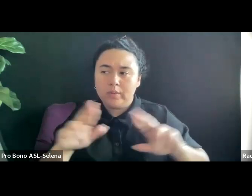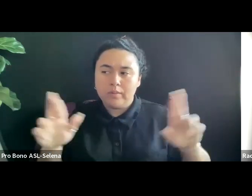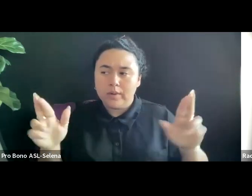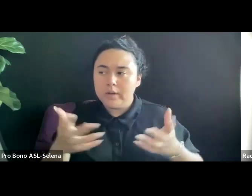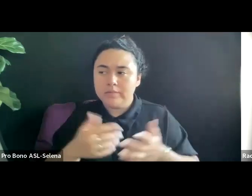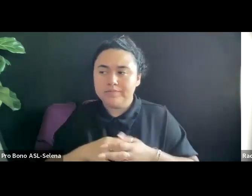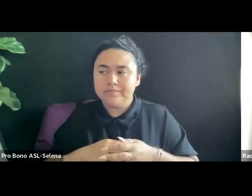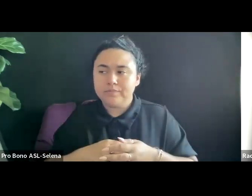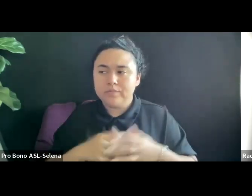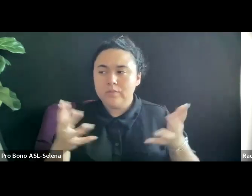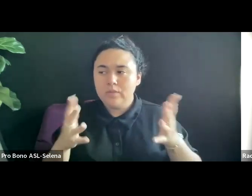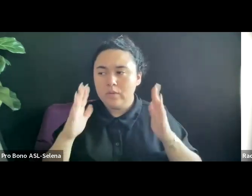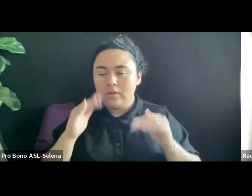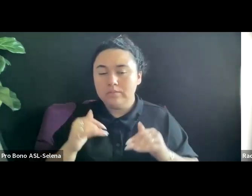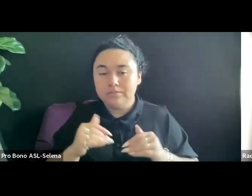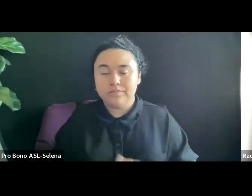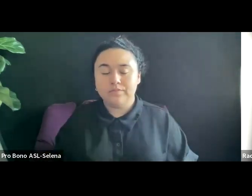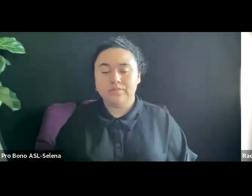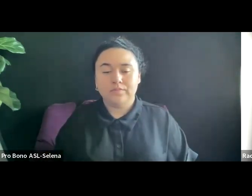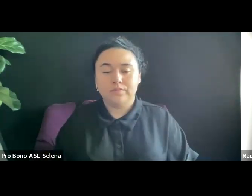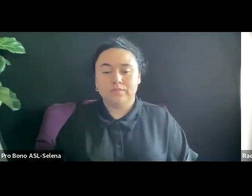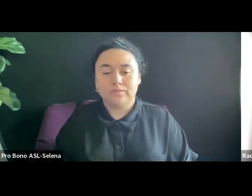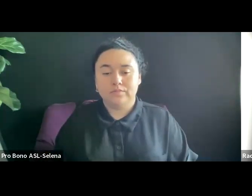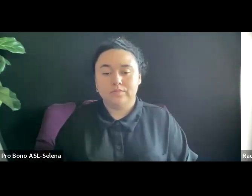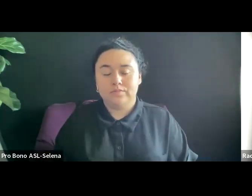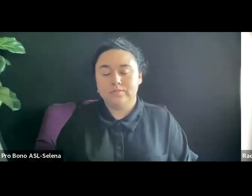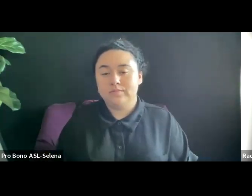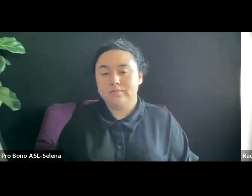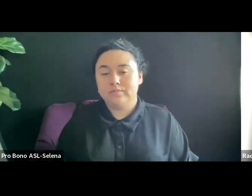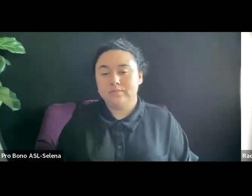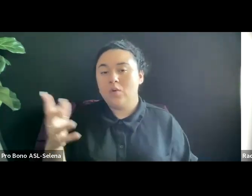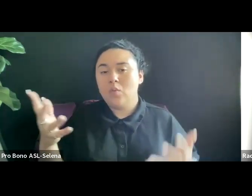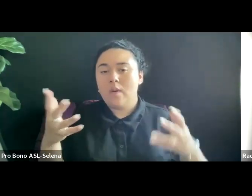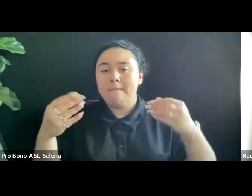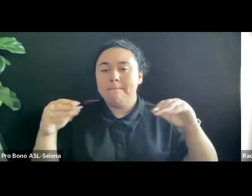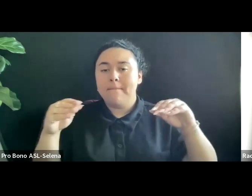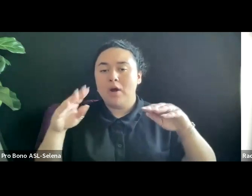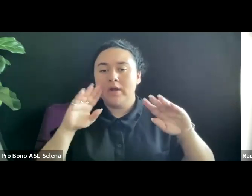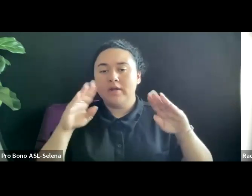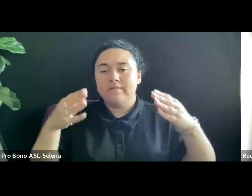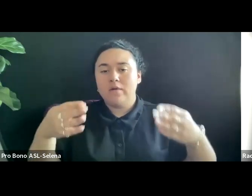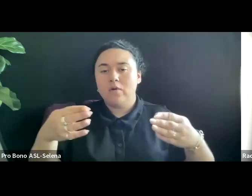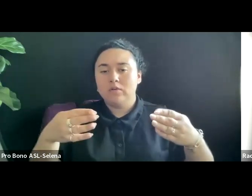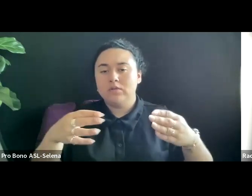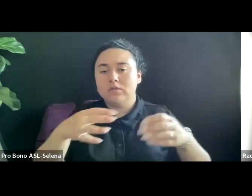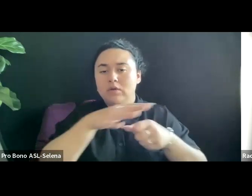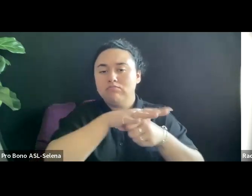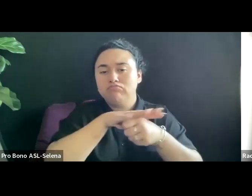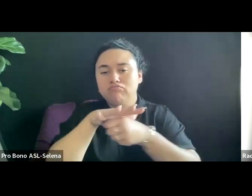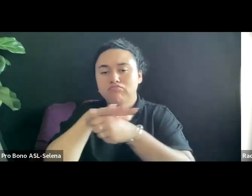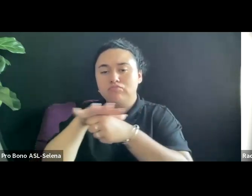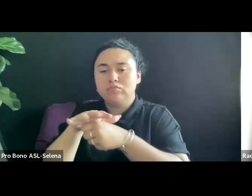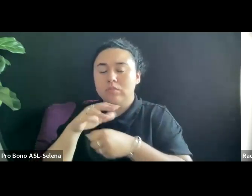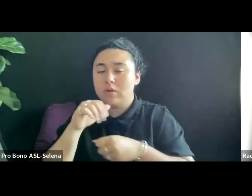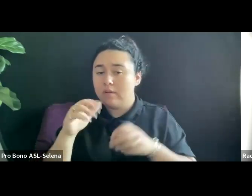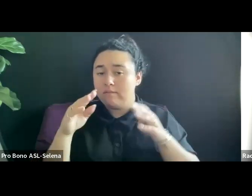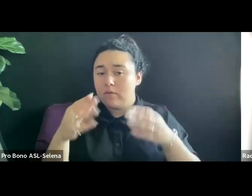ASK WHICH MARKETS THEY FOCUS ON AND IF THEY DON'T FOCUS ON ONE AND YOU WANT TO FOCUS ON THAT, MAKE